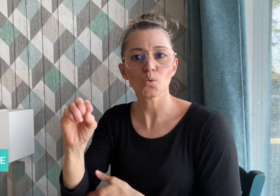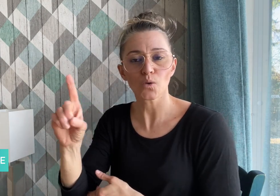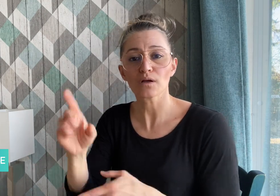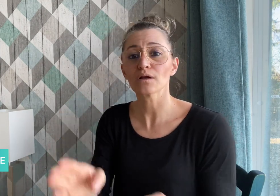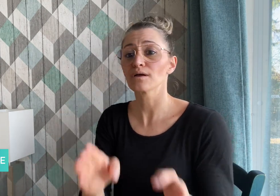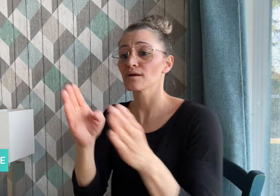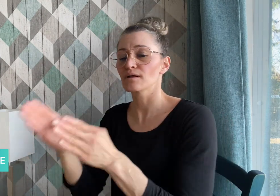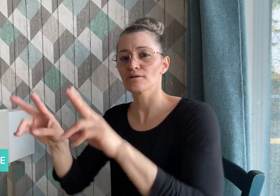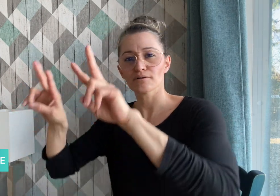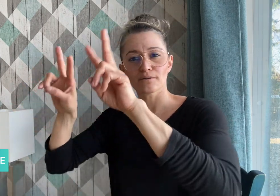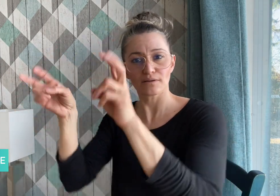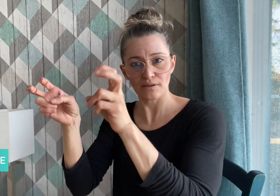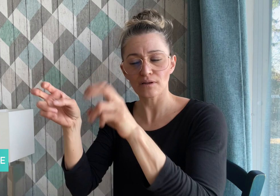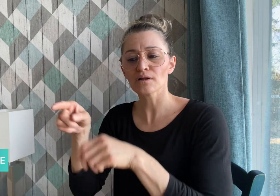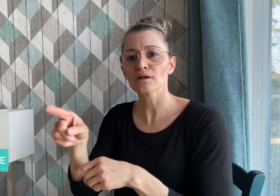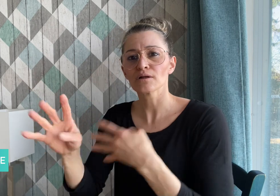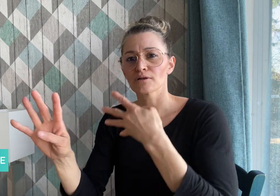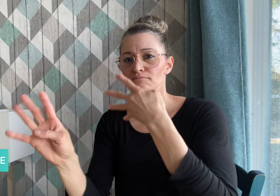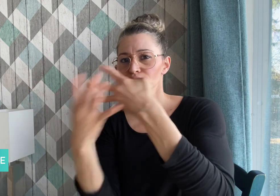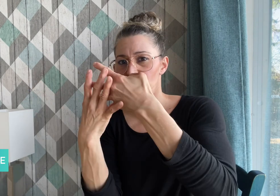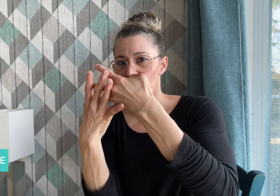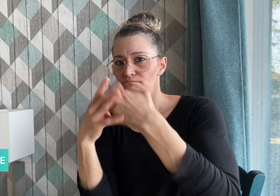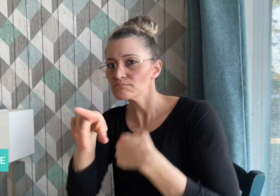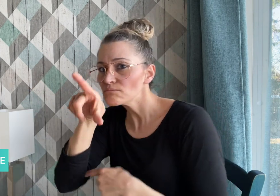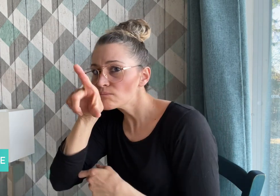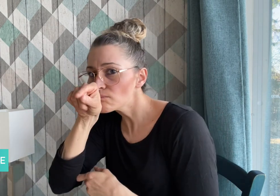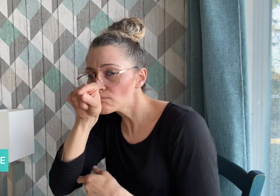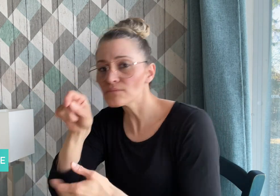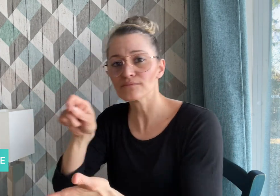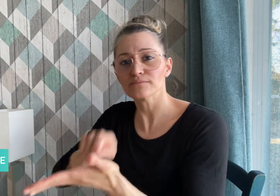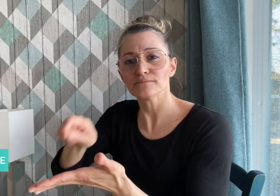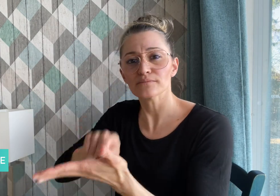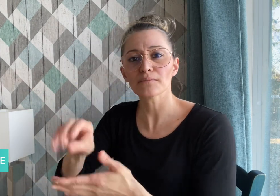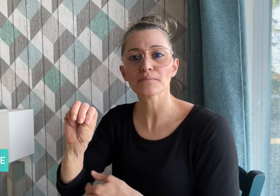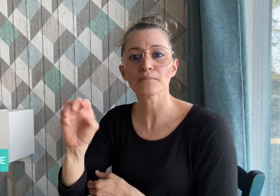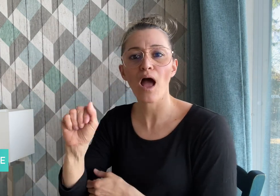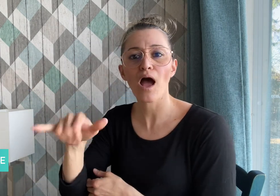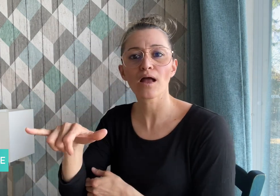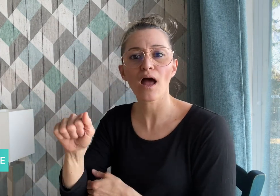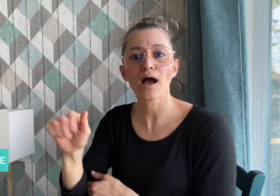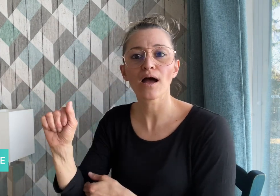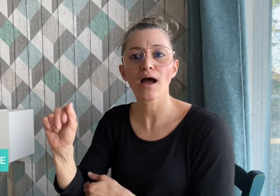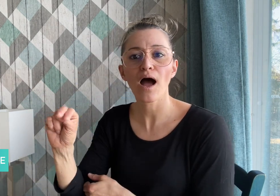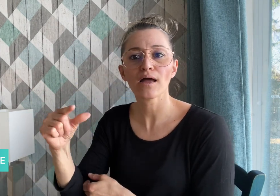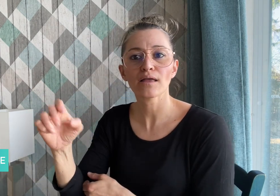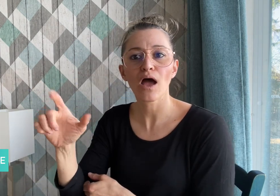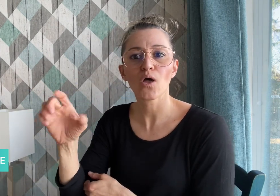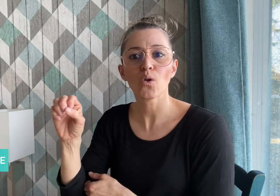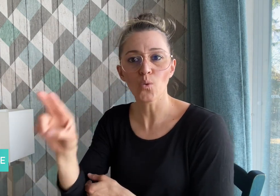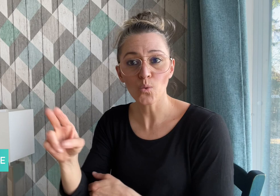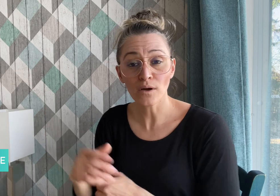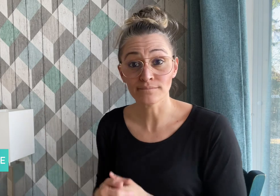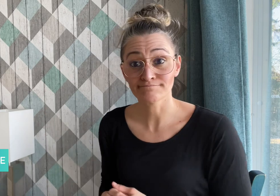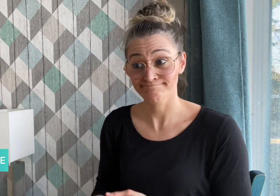by Maya Angelou. He said "Black people have